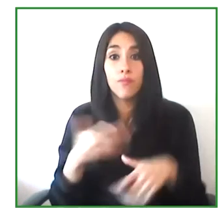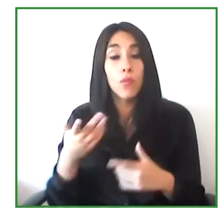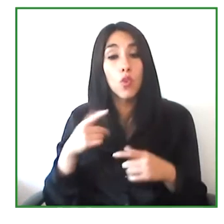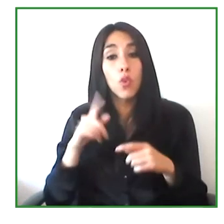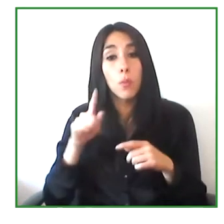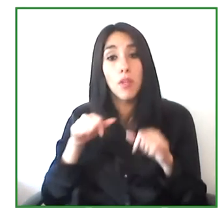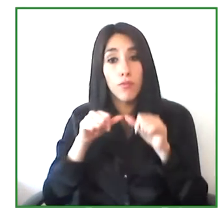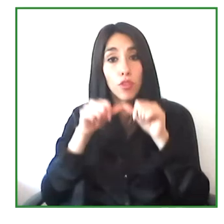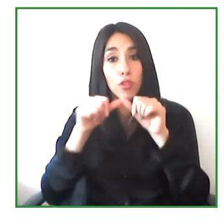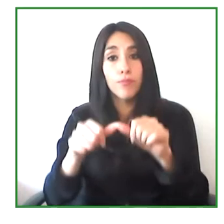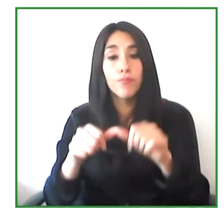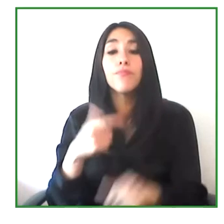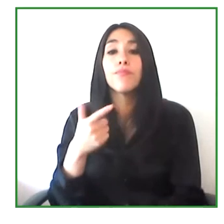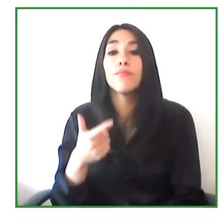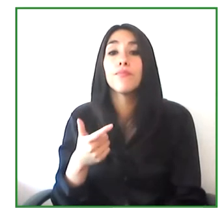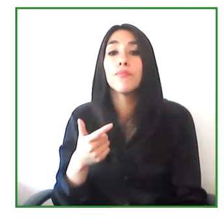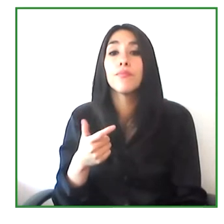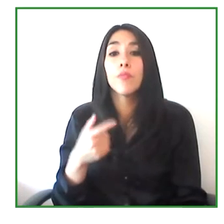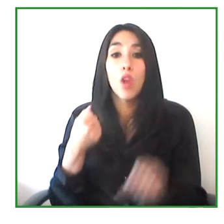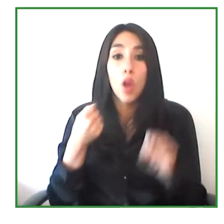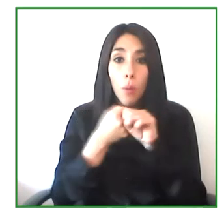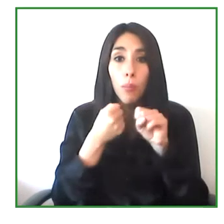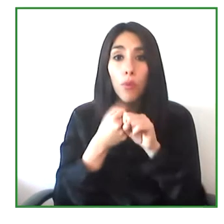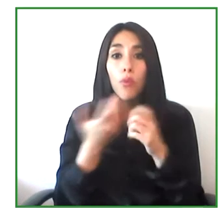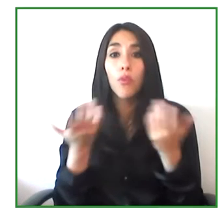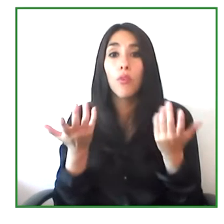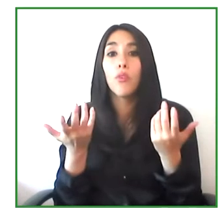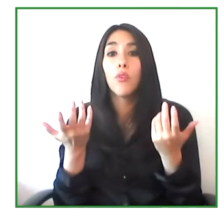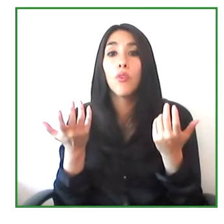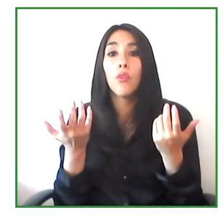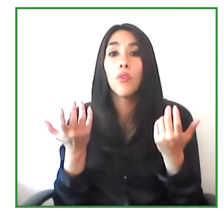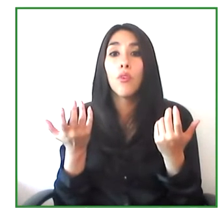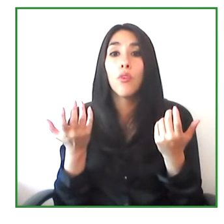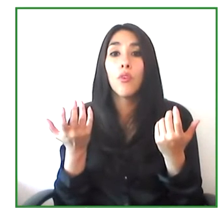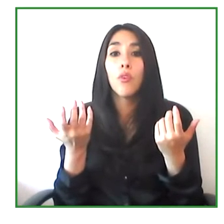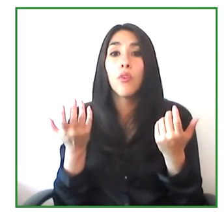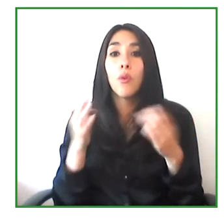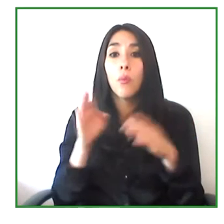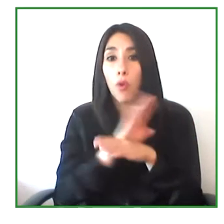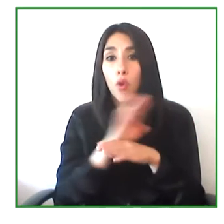of sustainability, we now have recognition by the Government